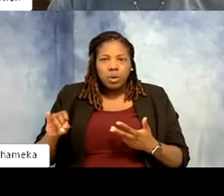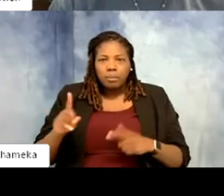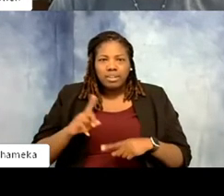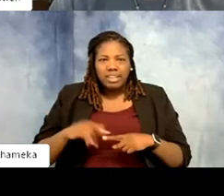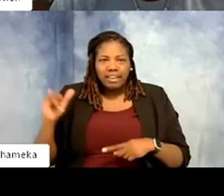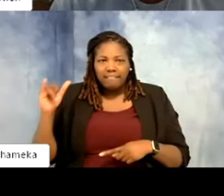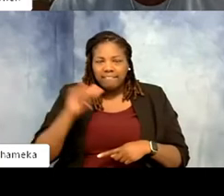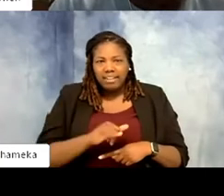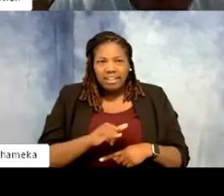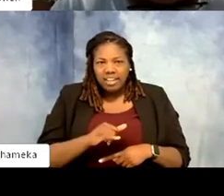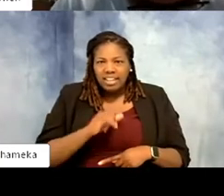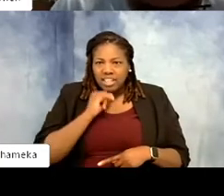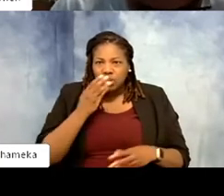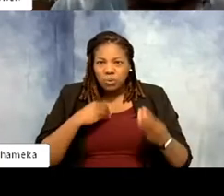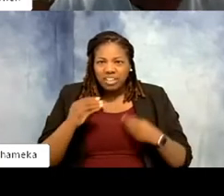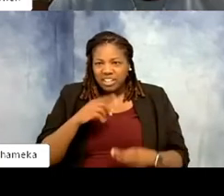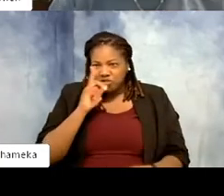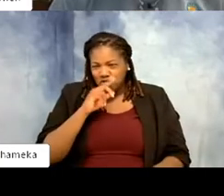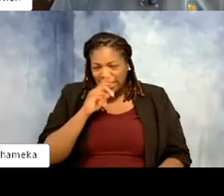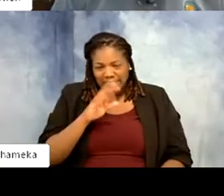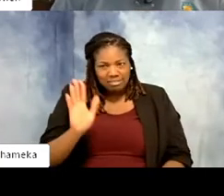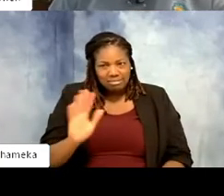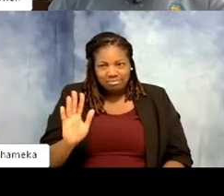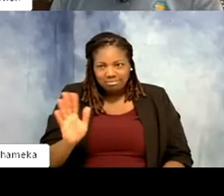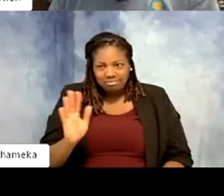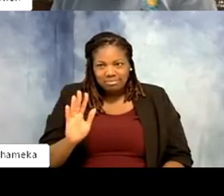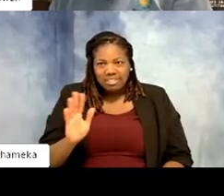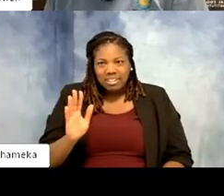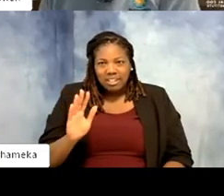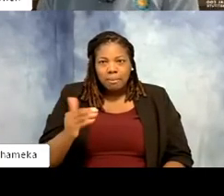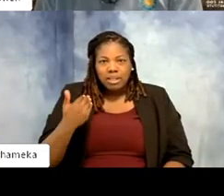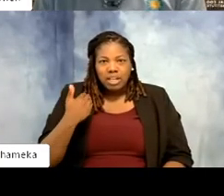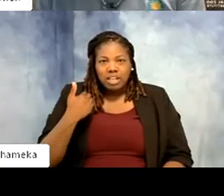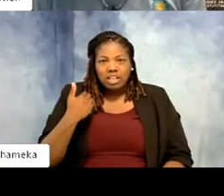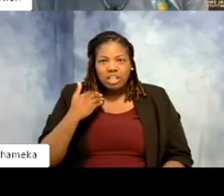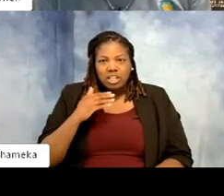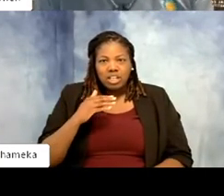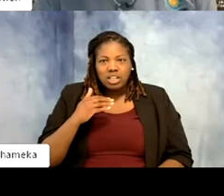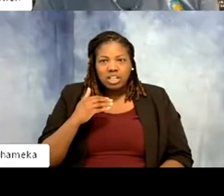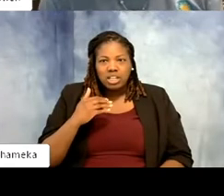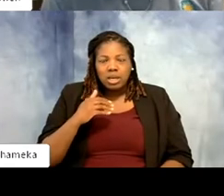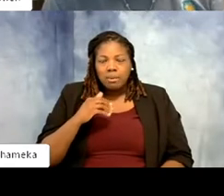No they do not eat rats but they all have that one common thing they do not fly.